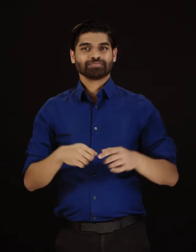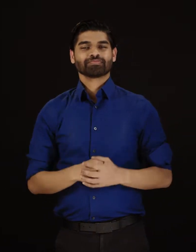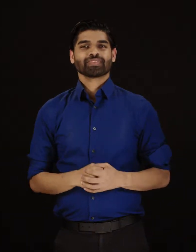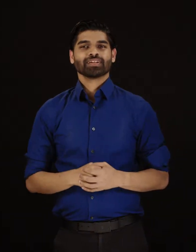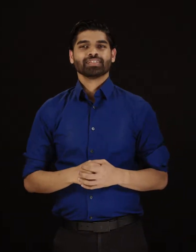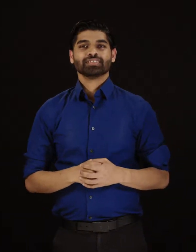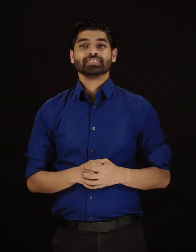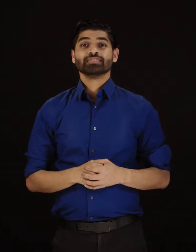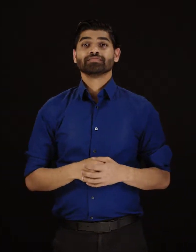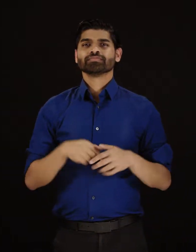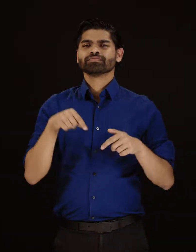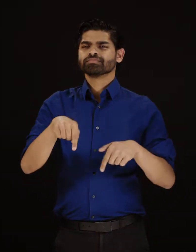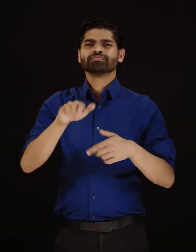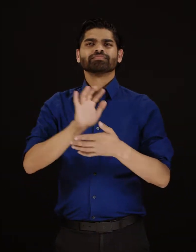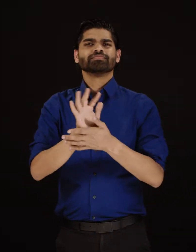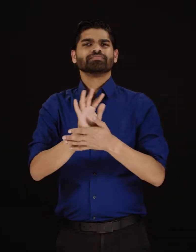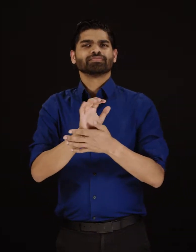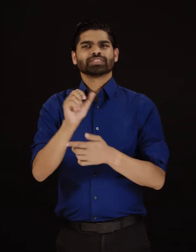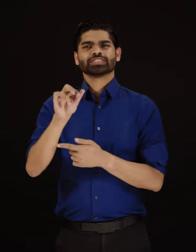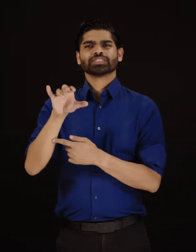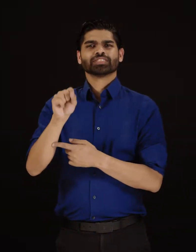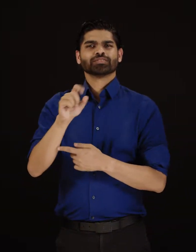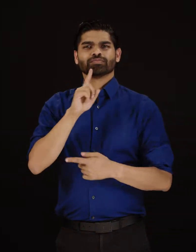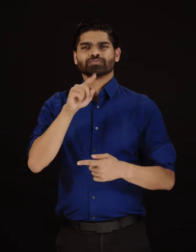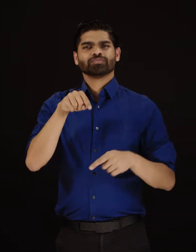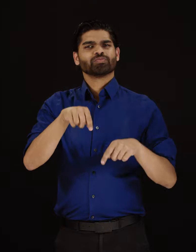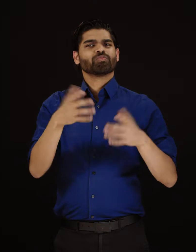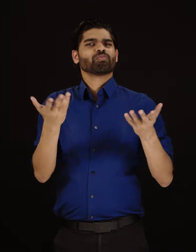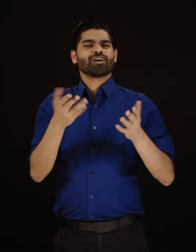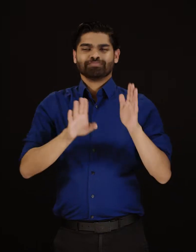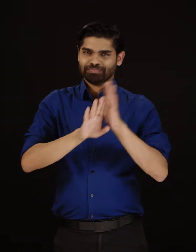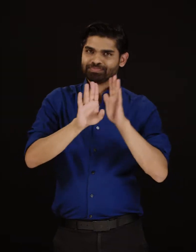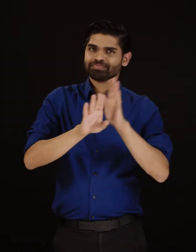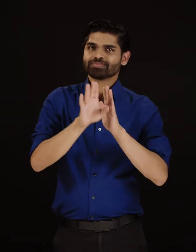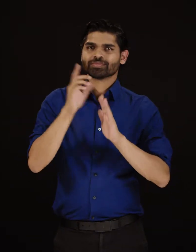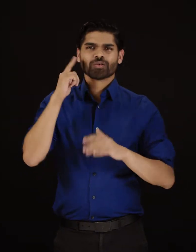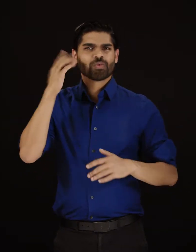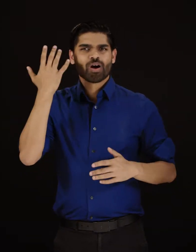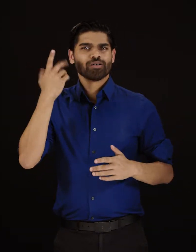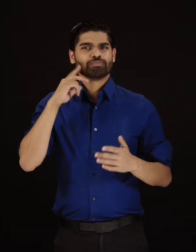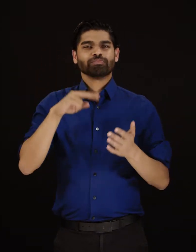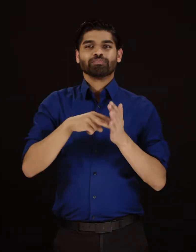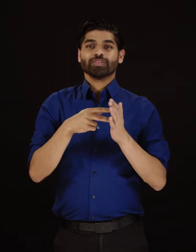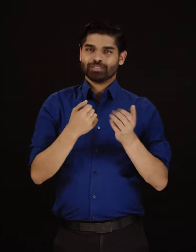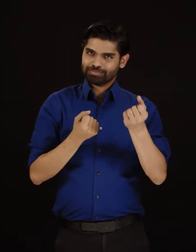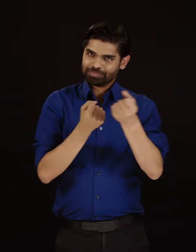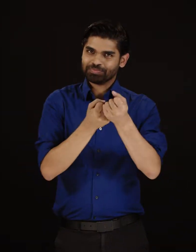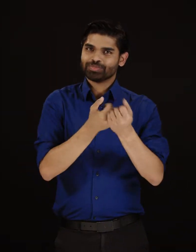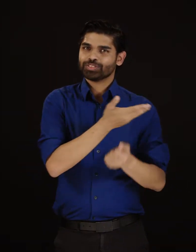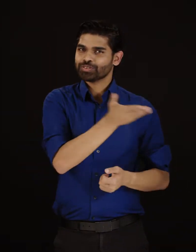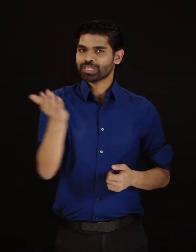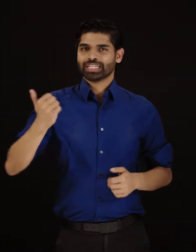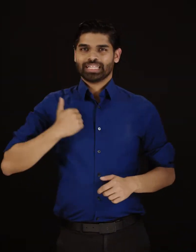the Canadian public in understanding the terminology commonly used by all wireless service providers in Canada.